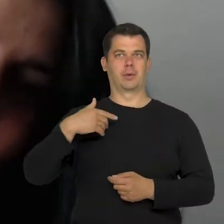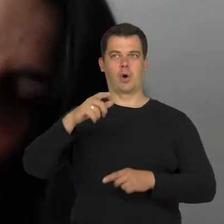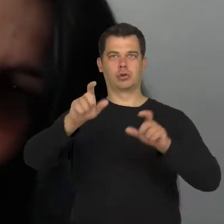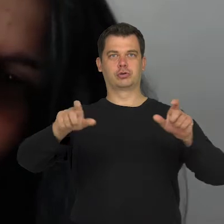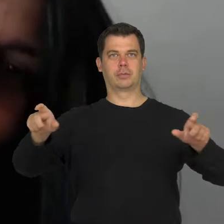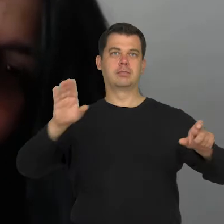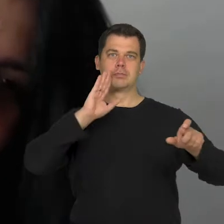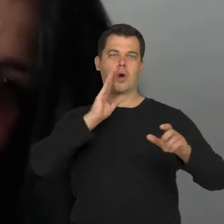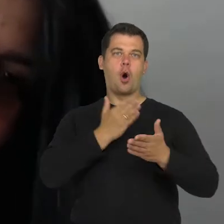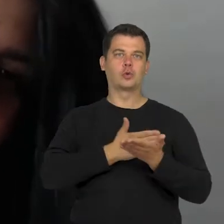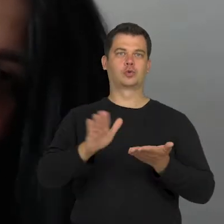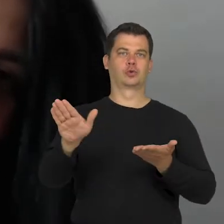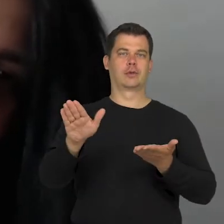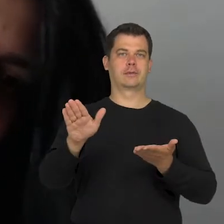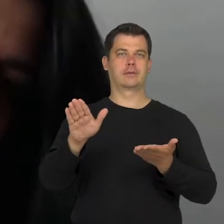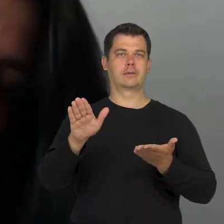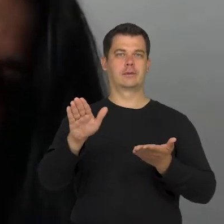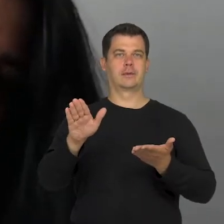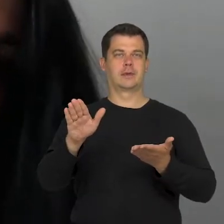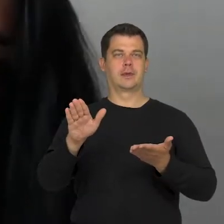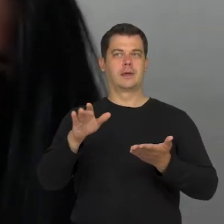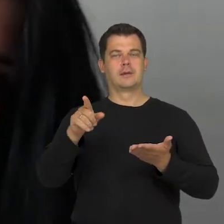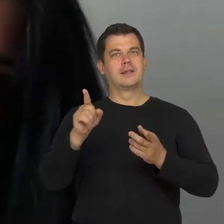which are more or less visible,